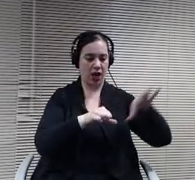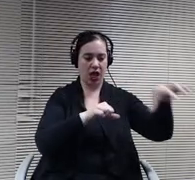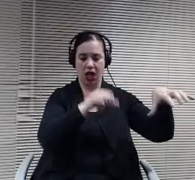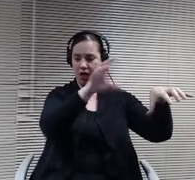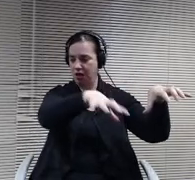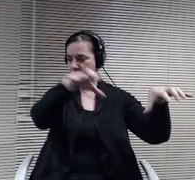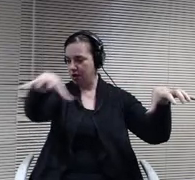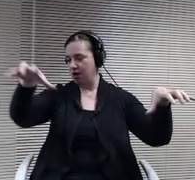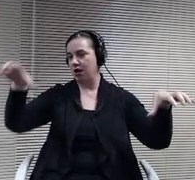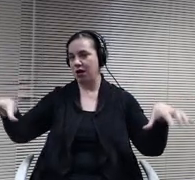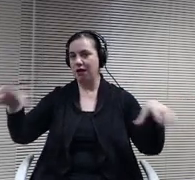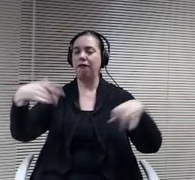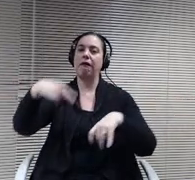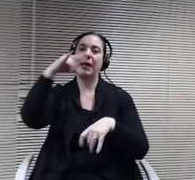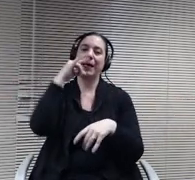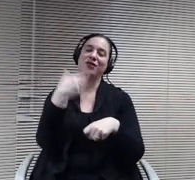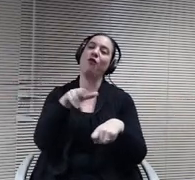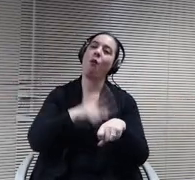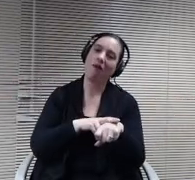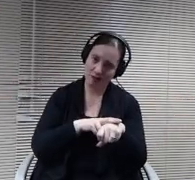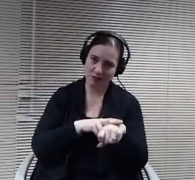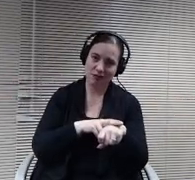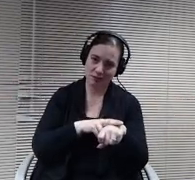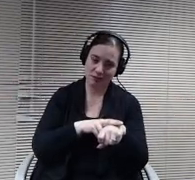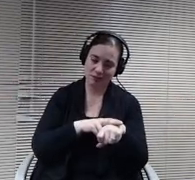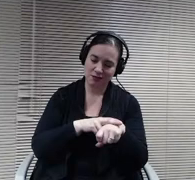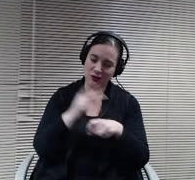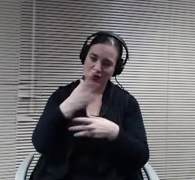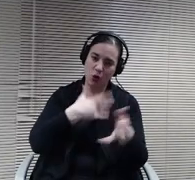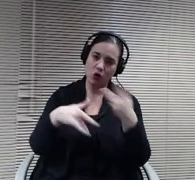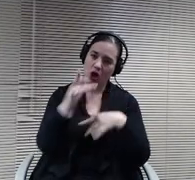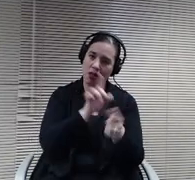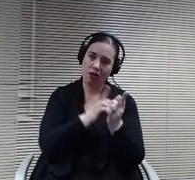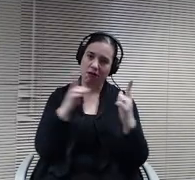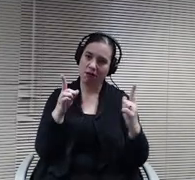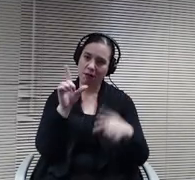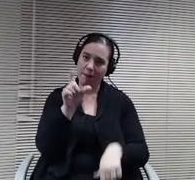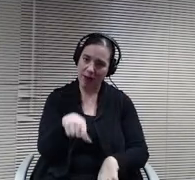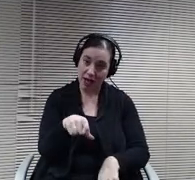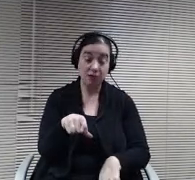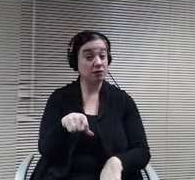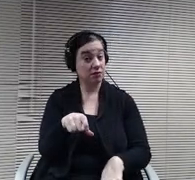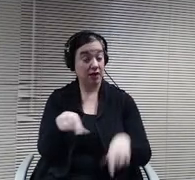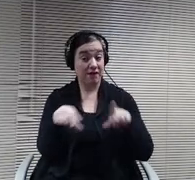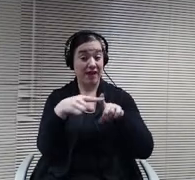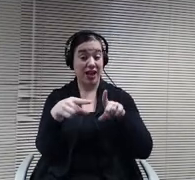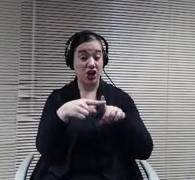socially distant. The advantages kids get around the whole playground instead of just going to the monkey bars everyday or